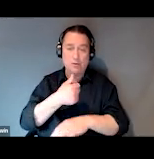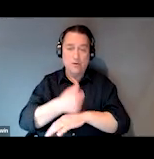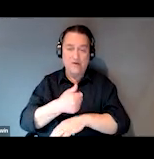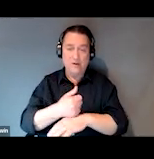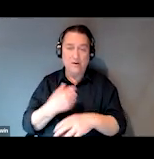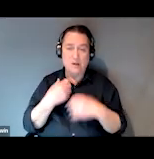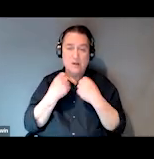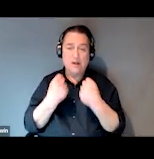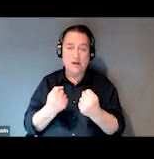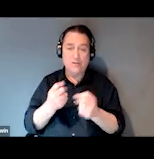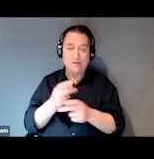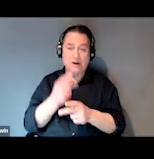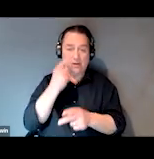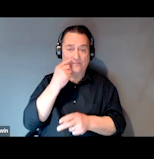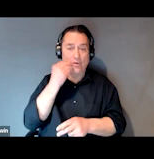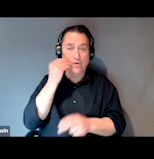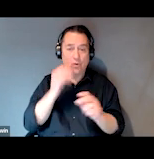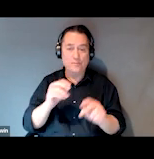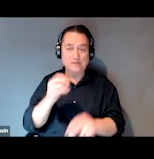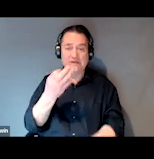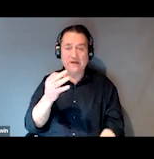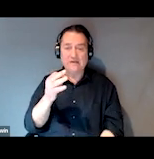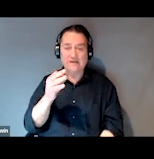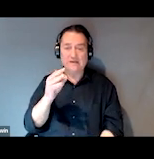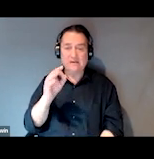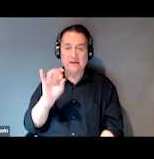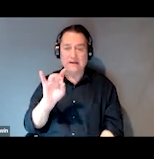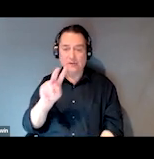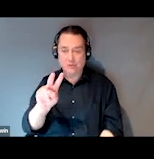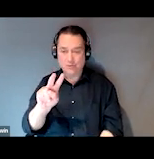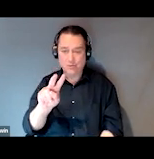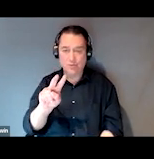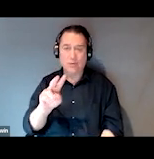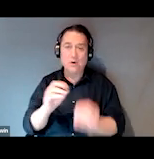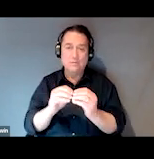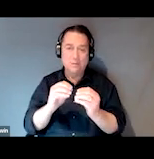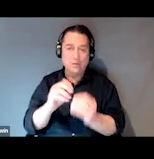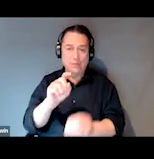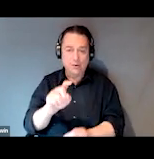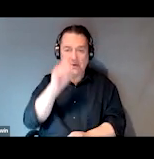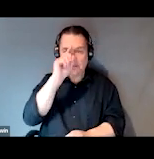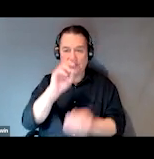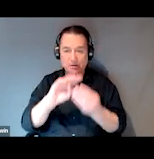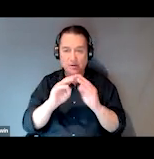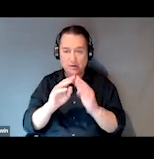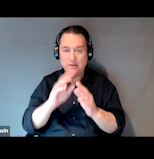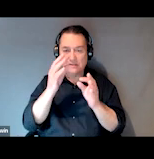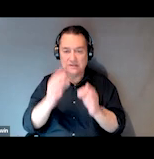for the homeless back in 1982 and with the ever-growing needs of the community, it was kind of decided that we needed